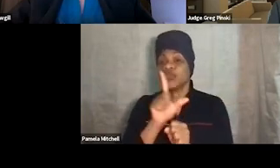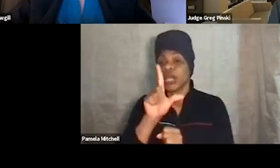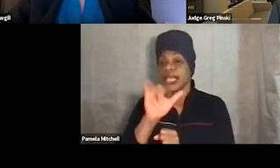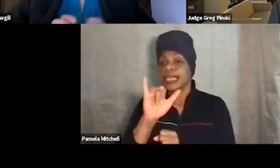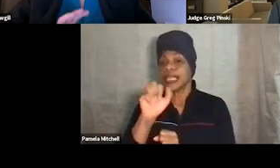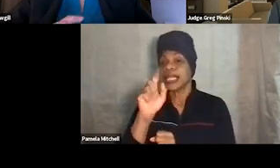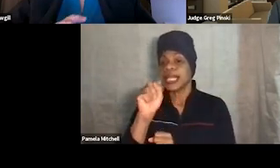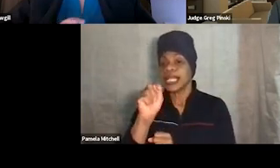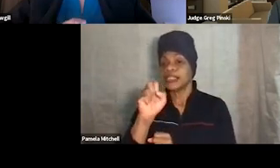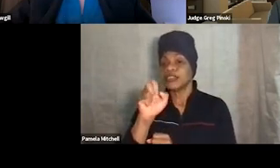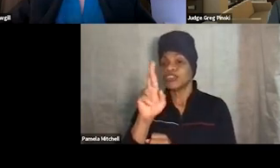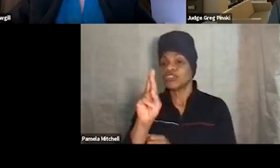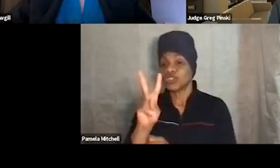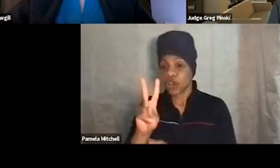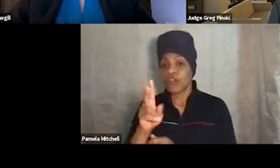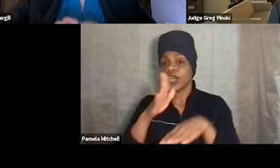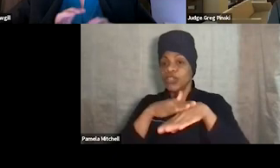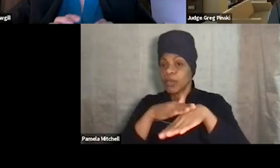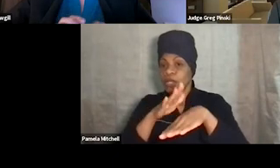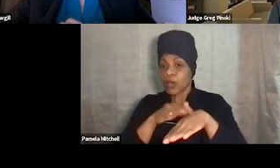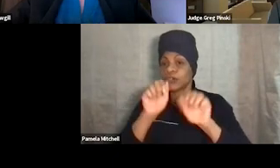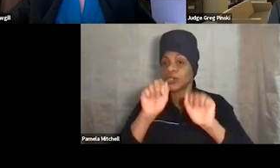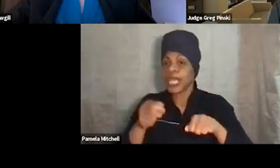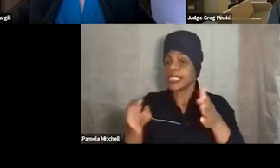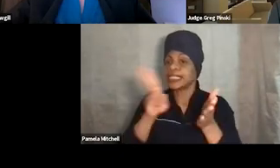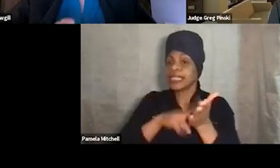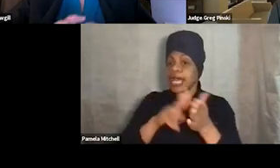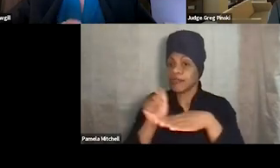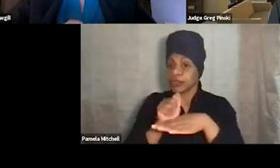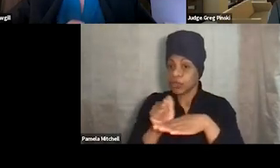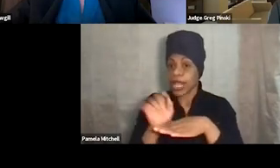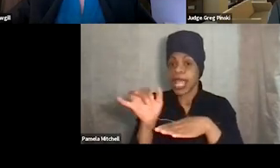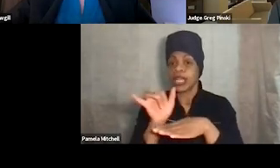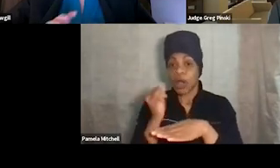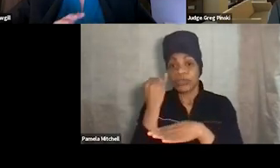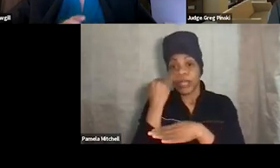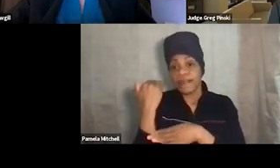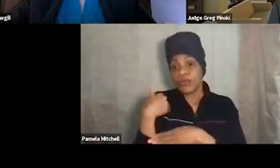and you can sign up for that training. And always reach out with questions through technical assistant at our website.